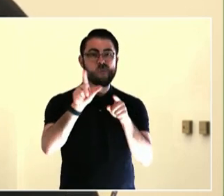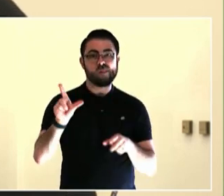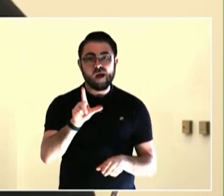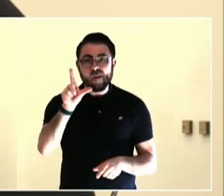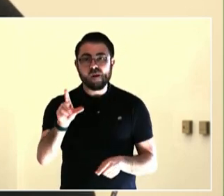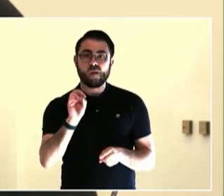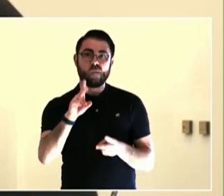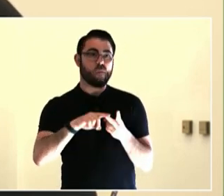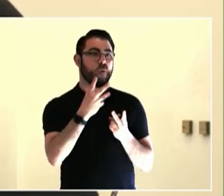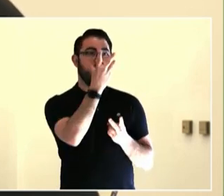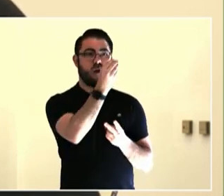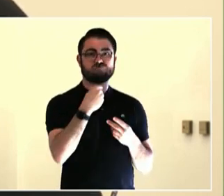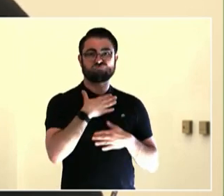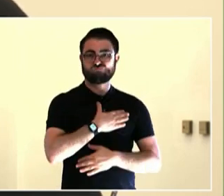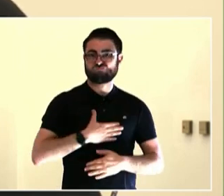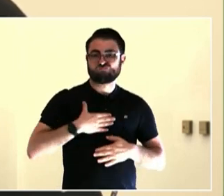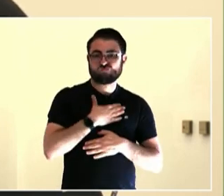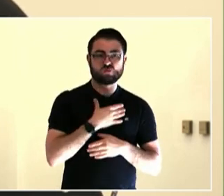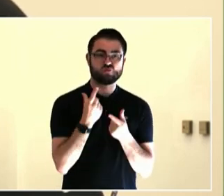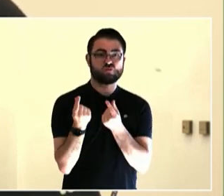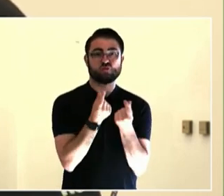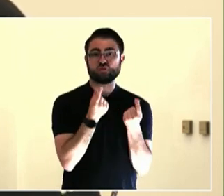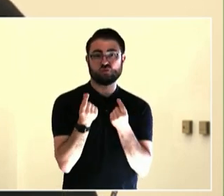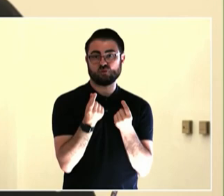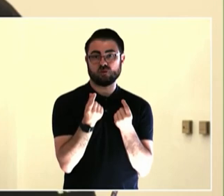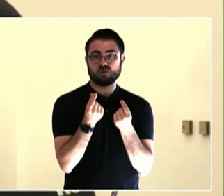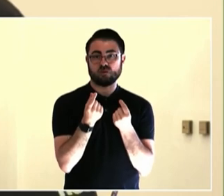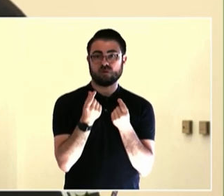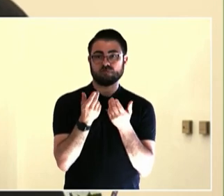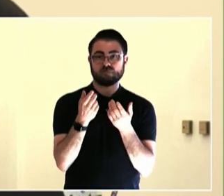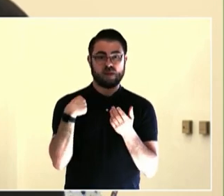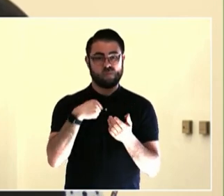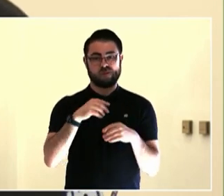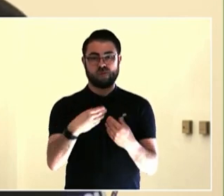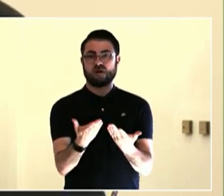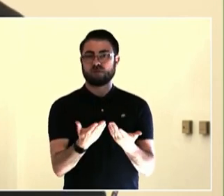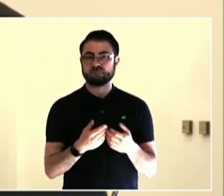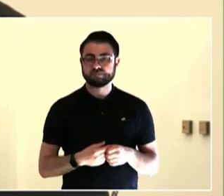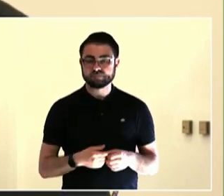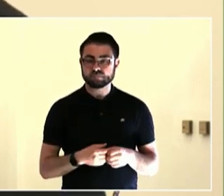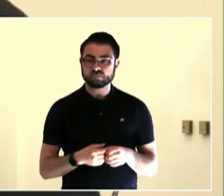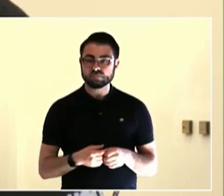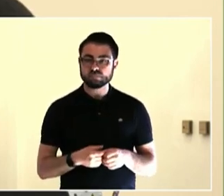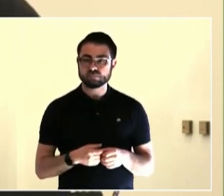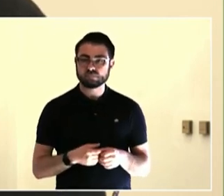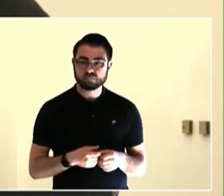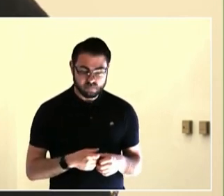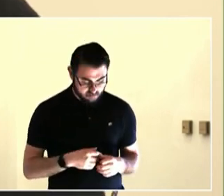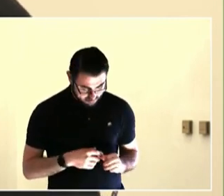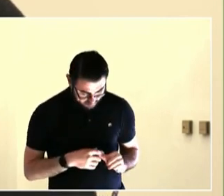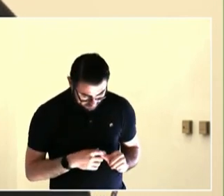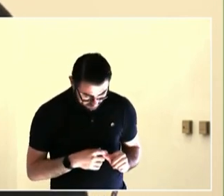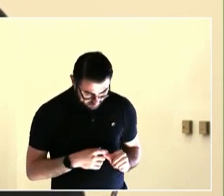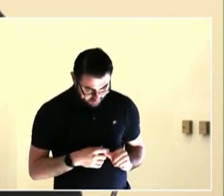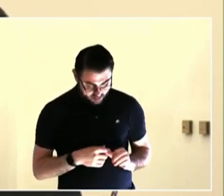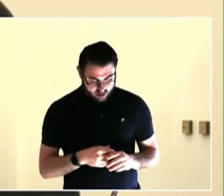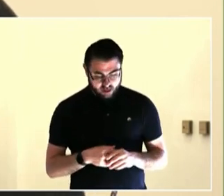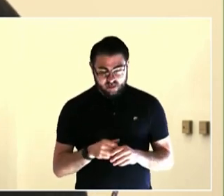engagement. Thank you, Darlene. I want to add one